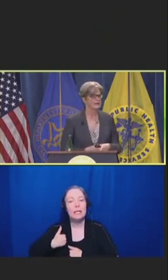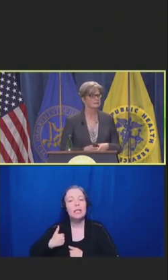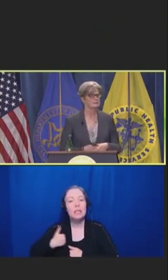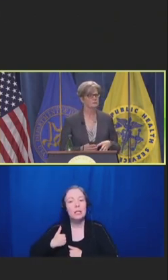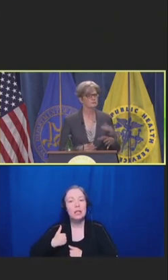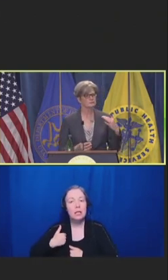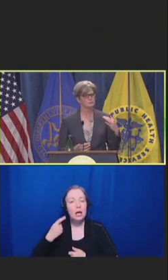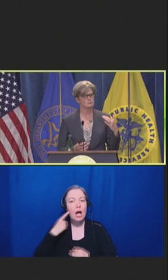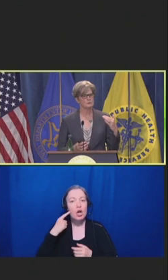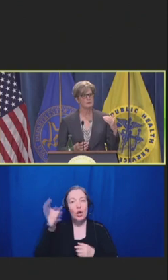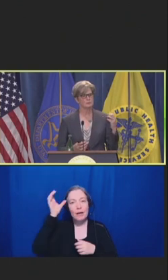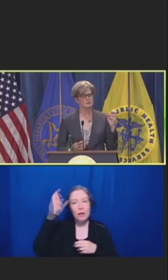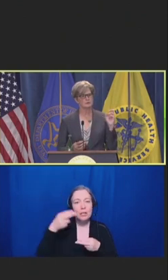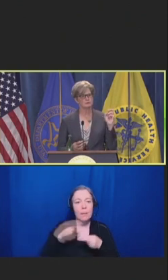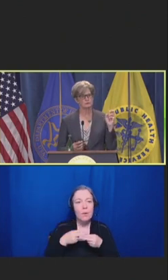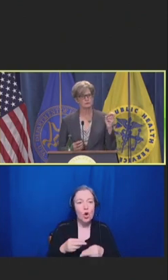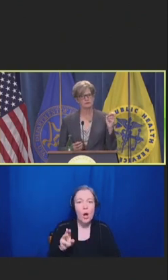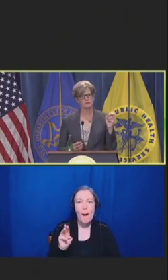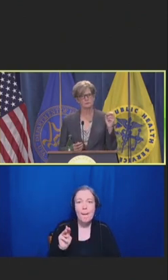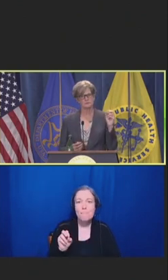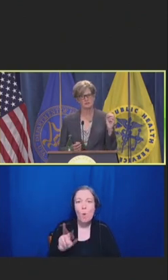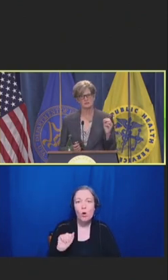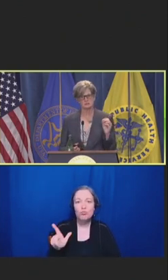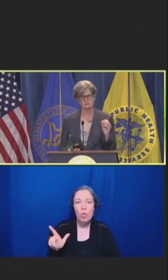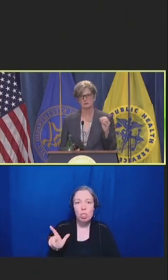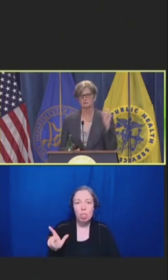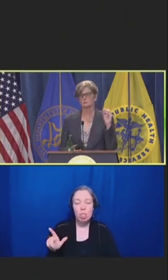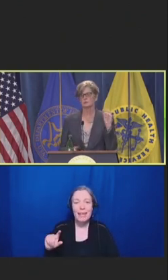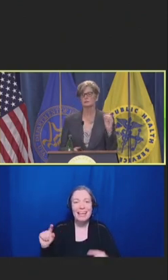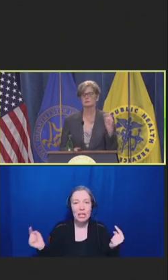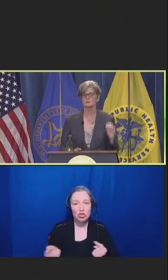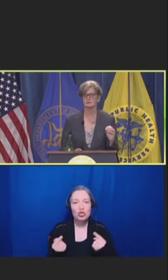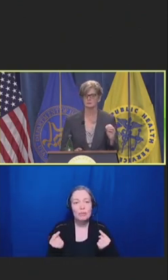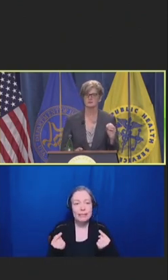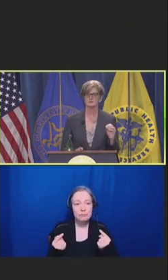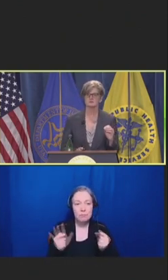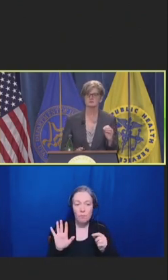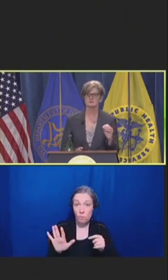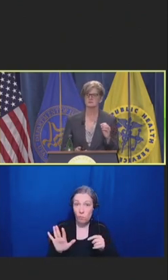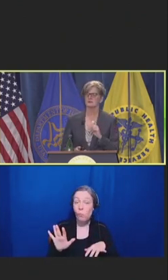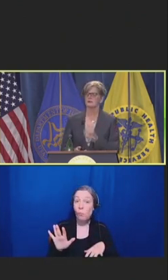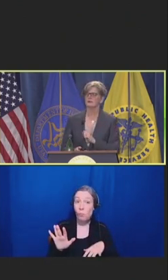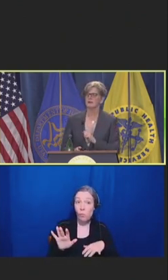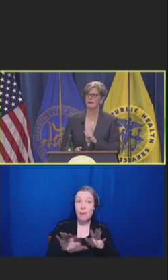And it was first developed by Jonathan Shay who was working with Vietnam veterans.